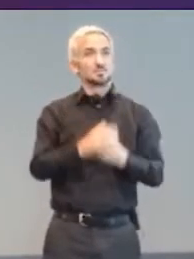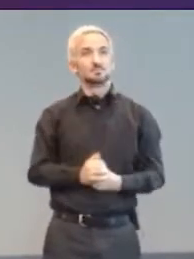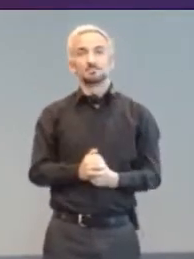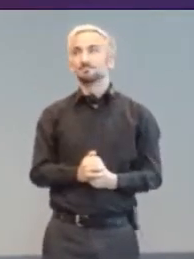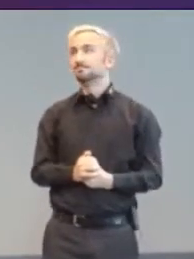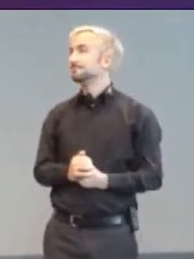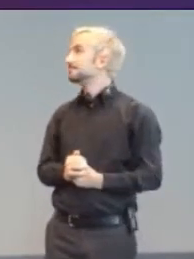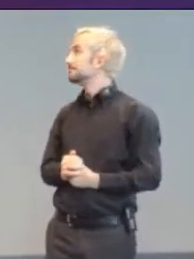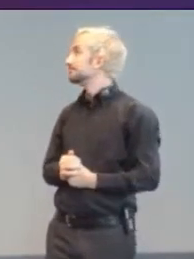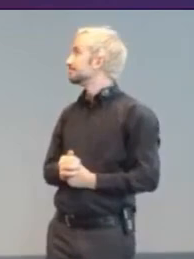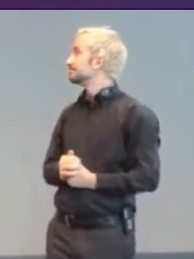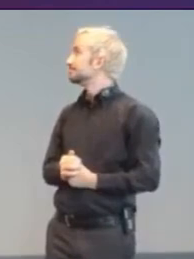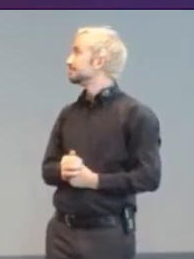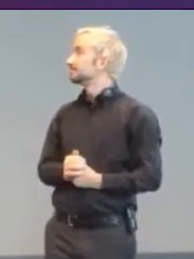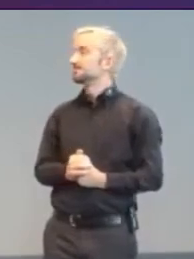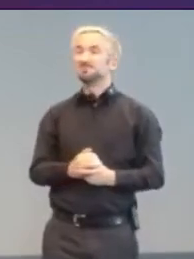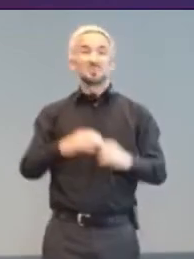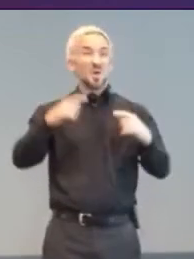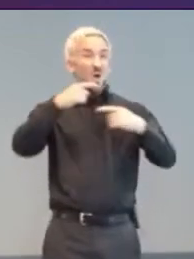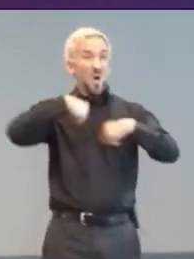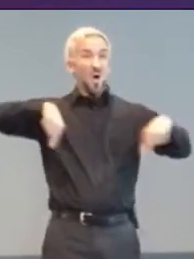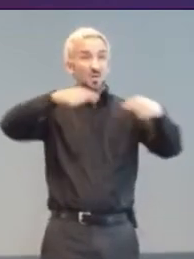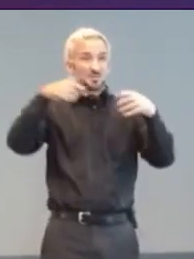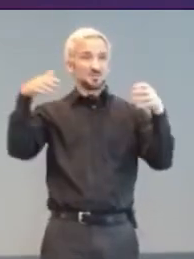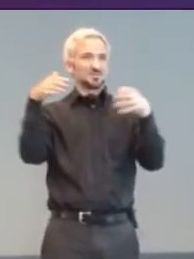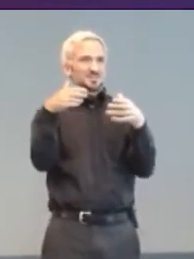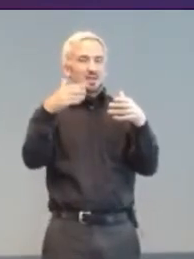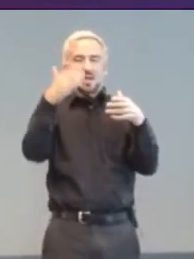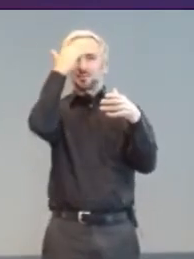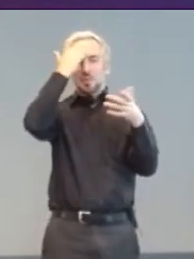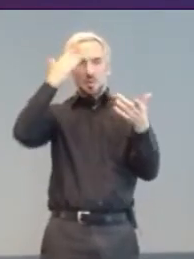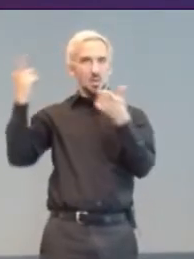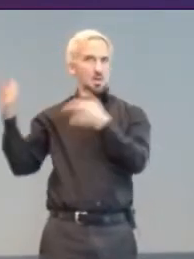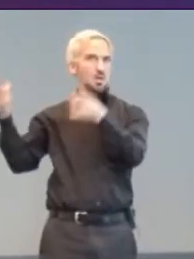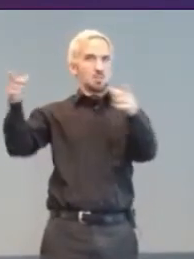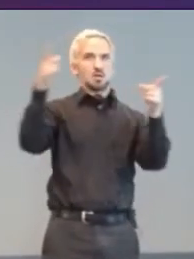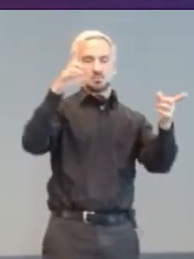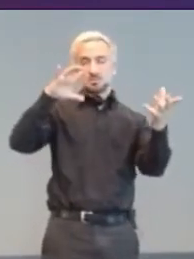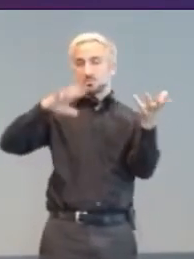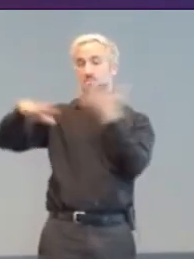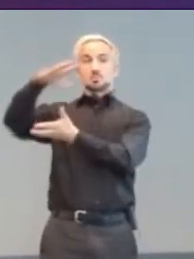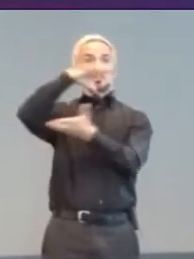All of us are buffeted around in a maelstrom of rapid change. We cling on to whatever we